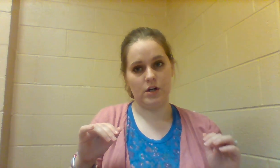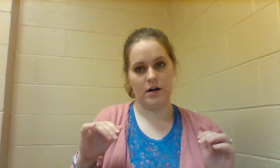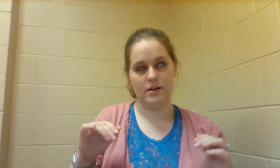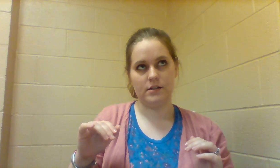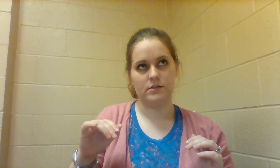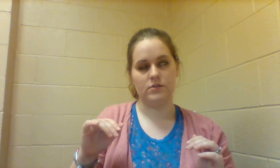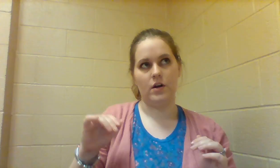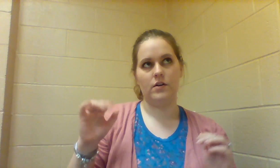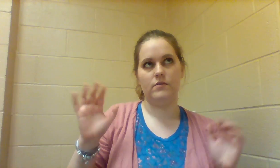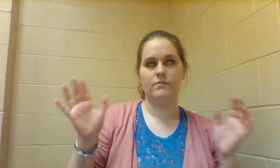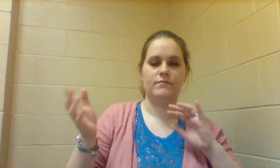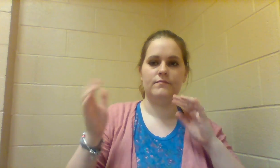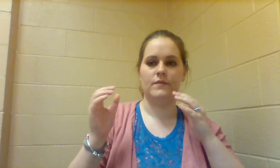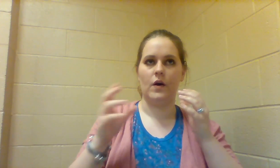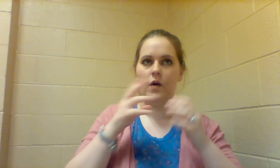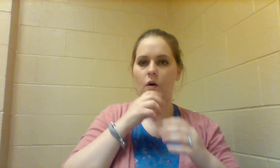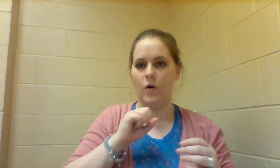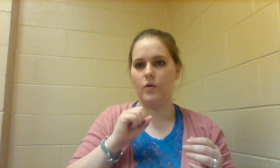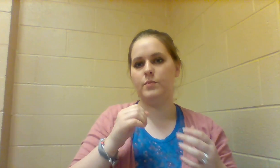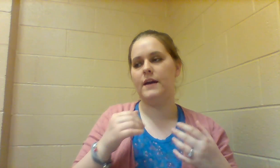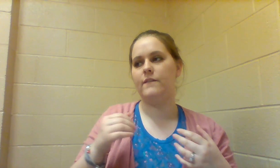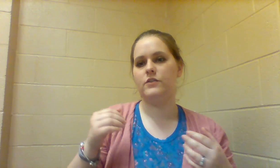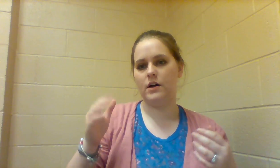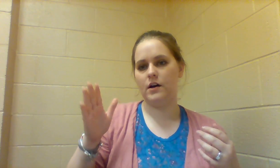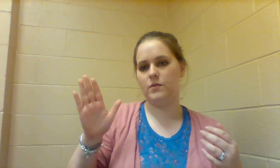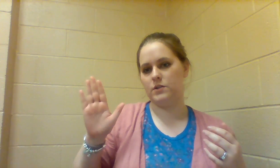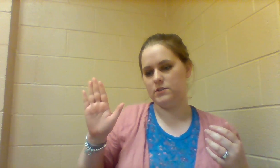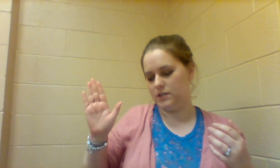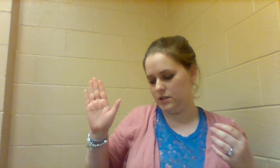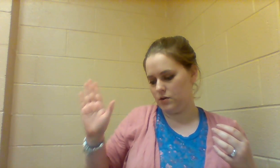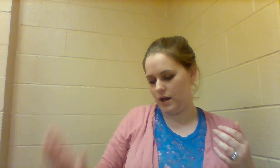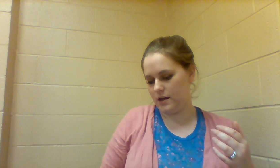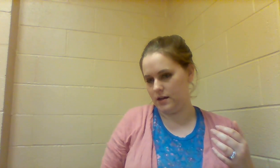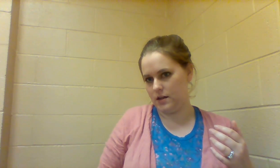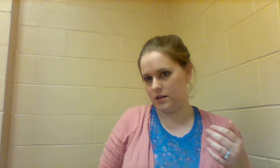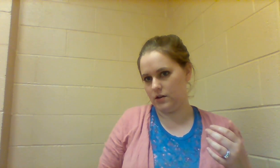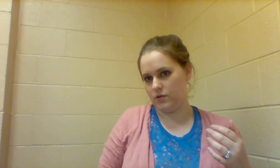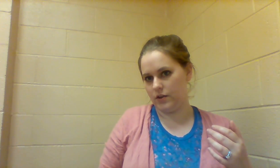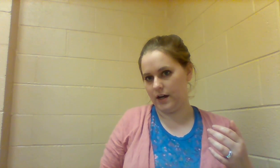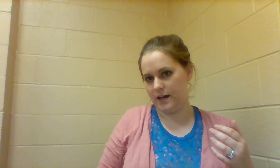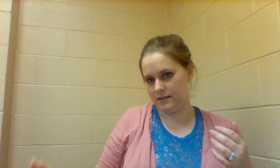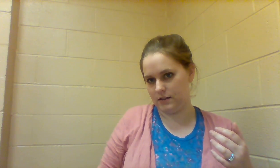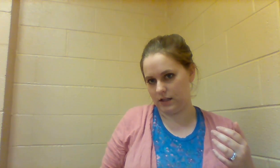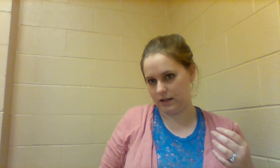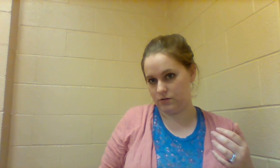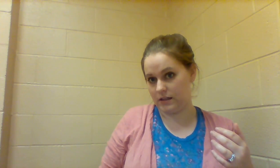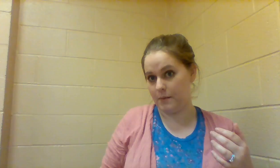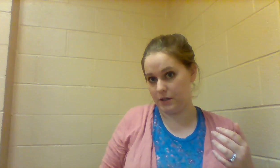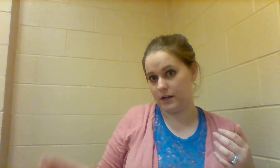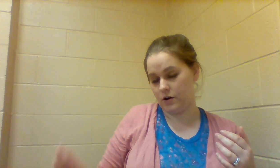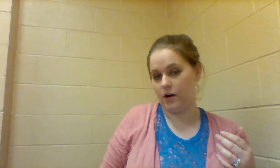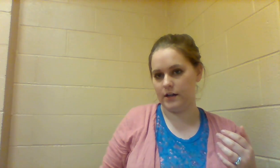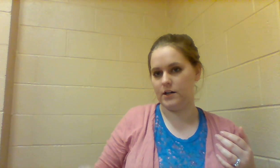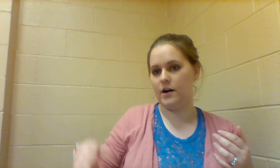DOG so the old way for DOG was you hit your thigh like you slap it like you're calling a dog